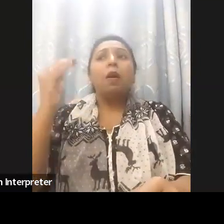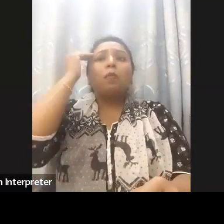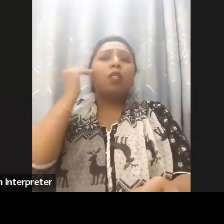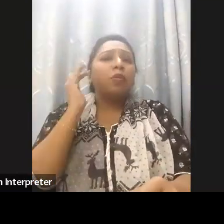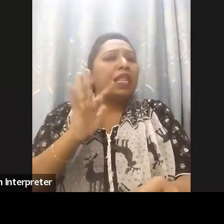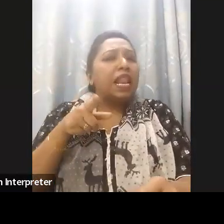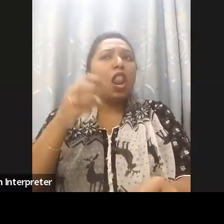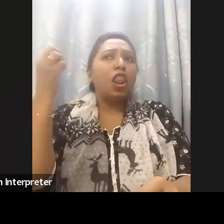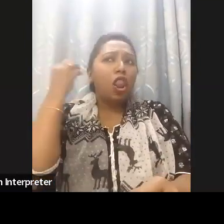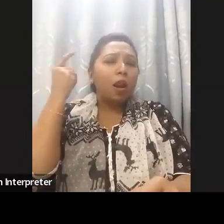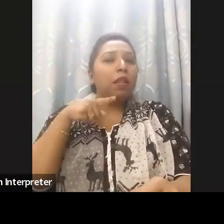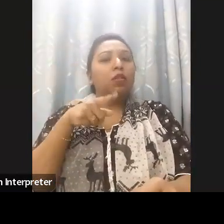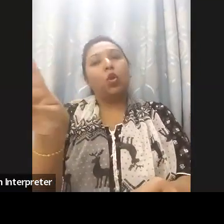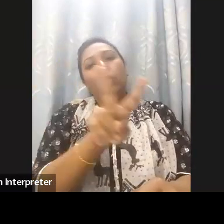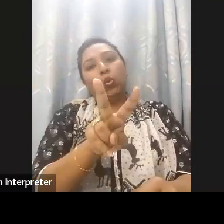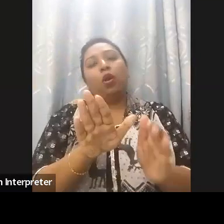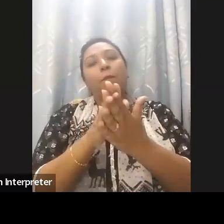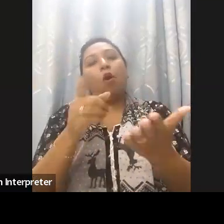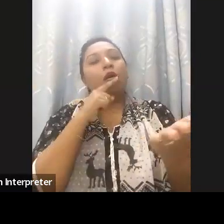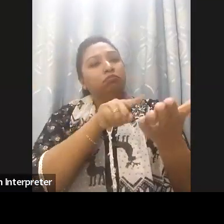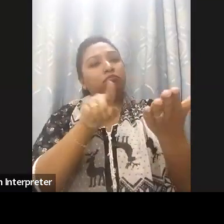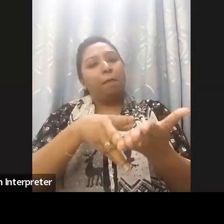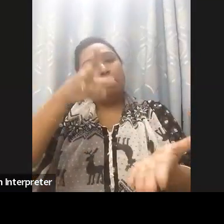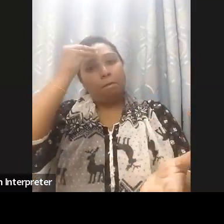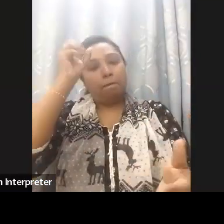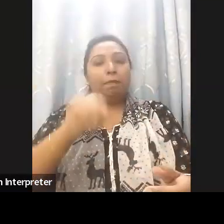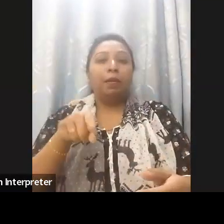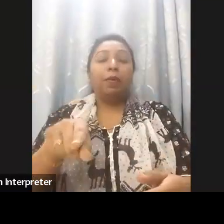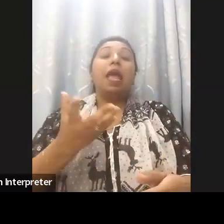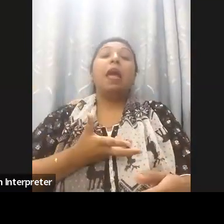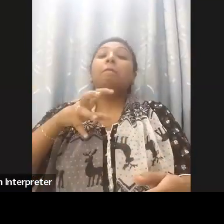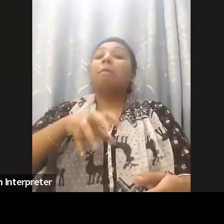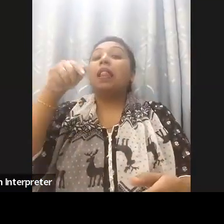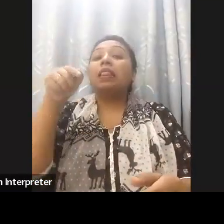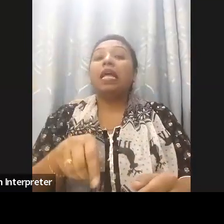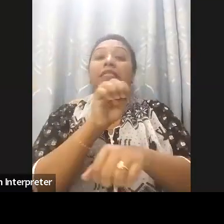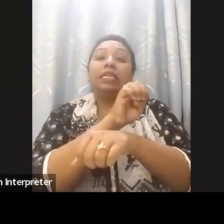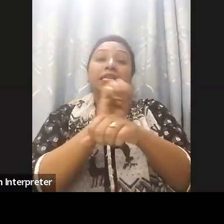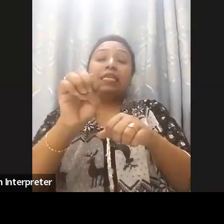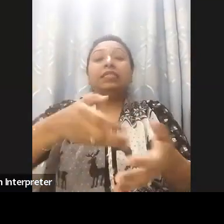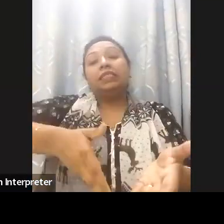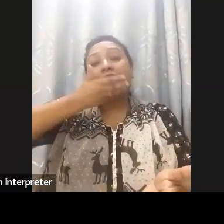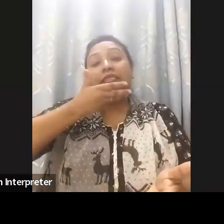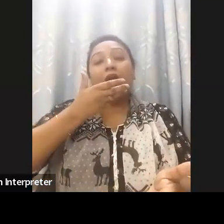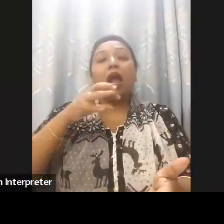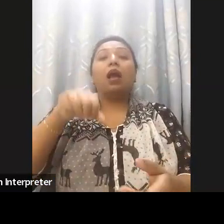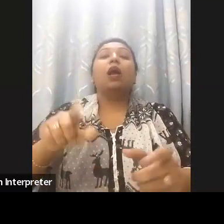grades. Bangladesh largest e-learning platform Muktopaath offers free courses on various subjects allowing